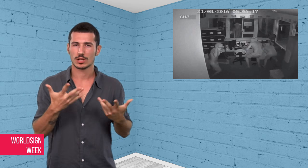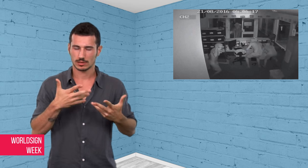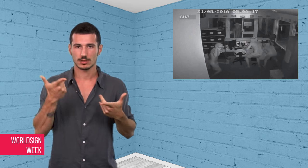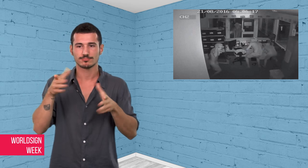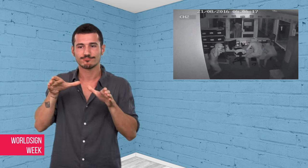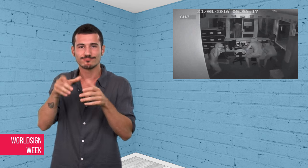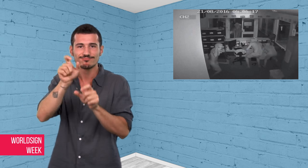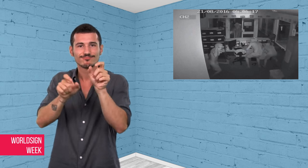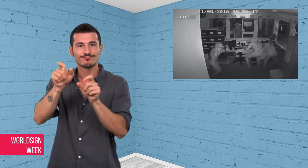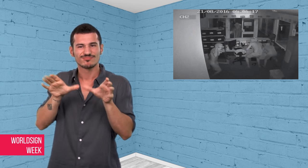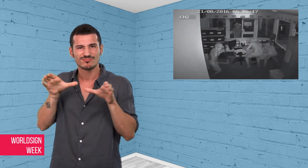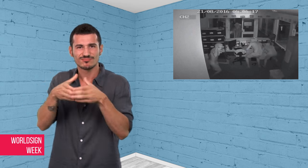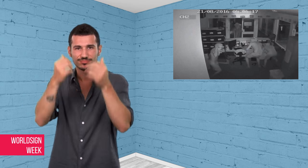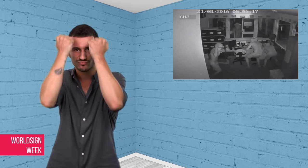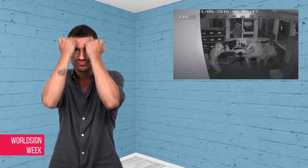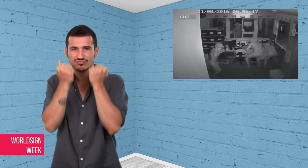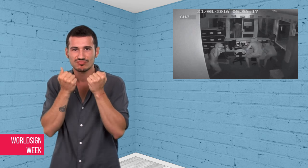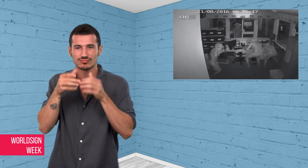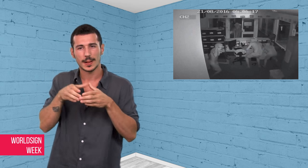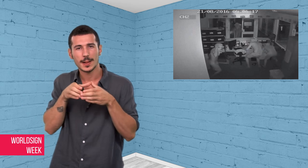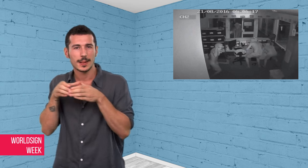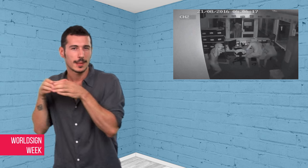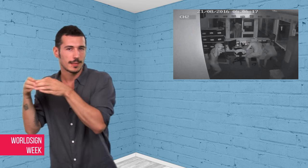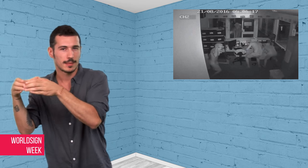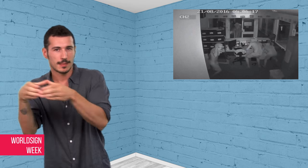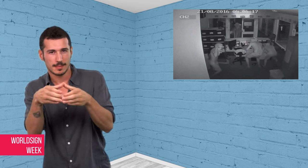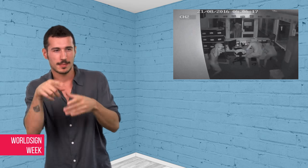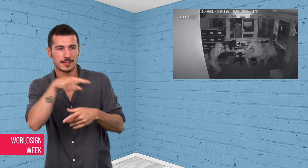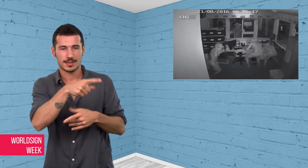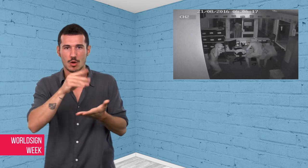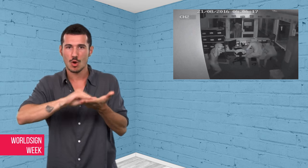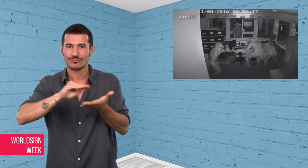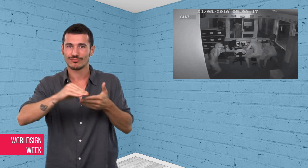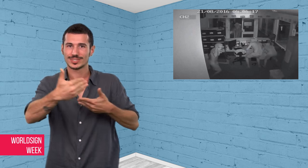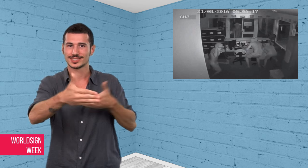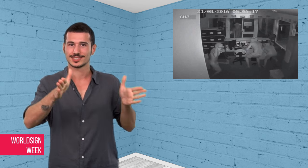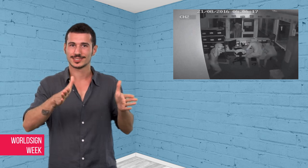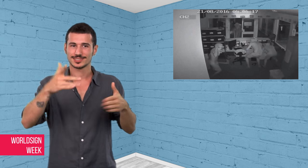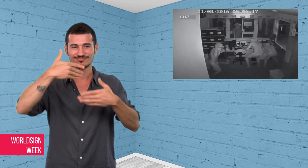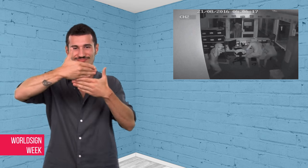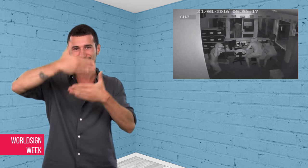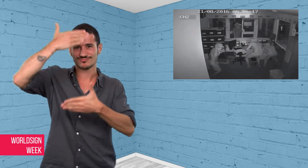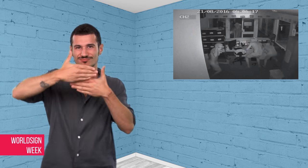A surveillance video caught a gang of masked